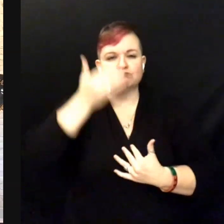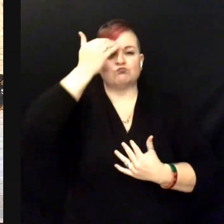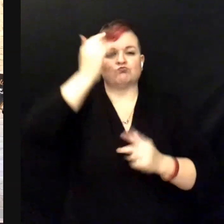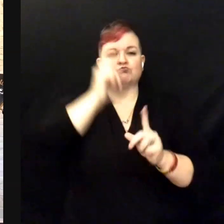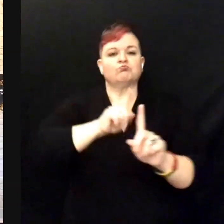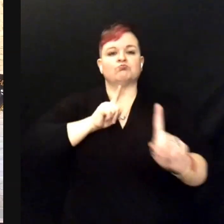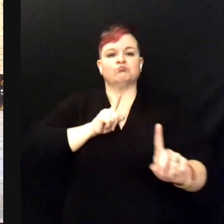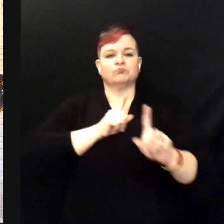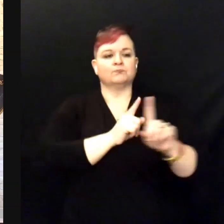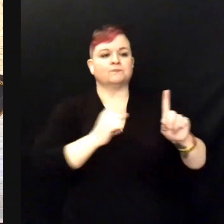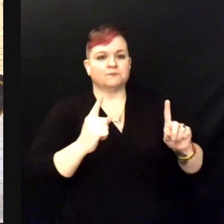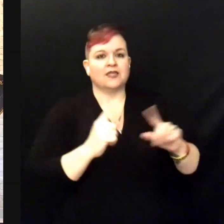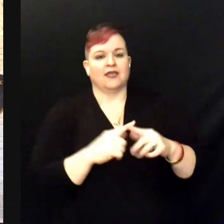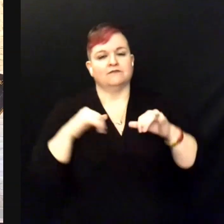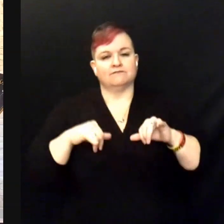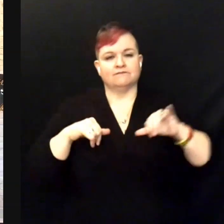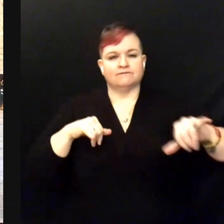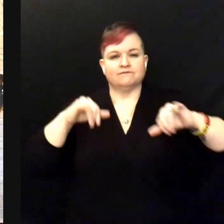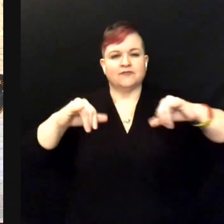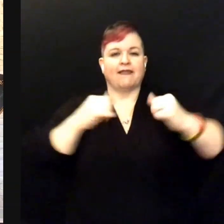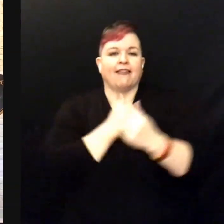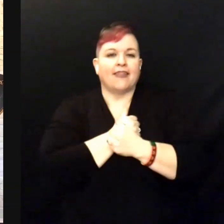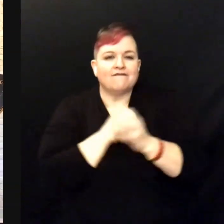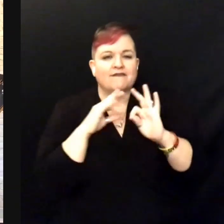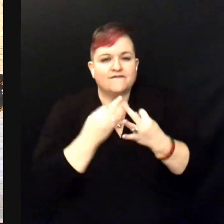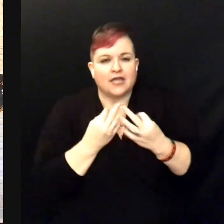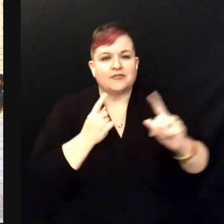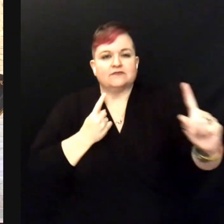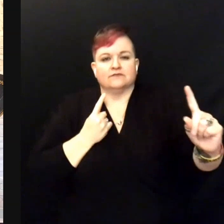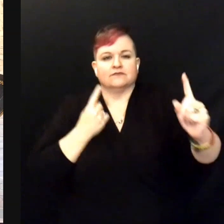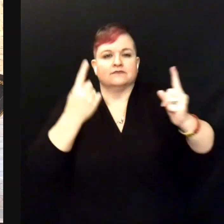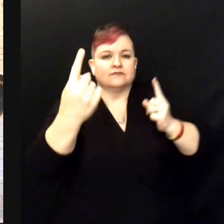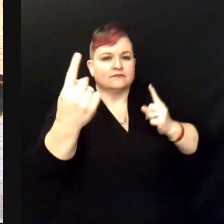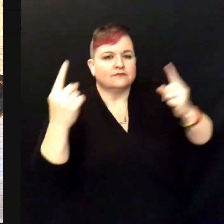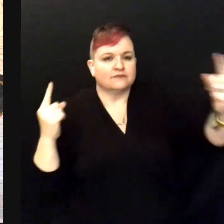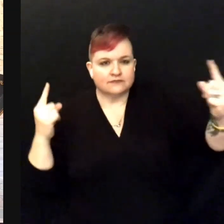loving on their families from a distance and doing what they can to